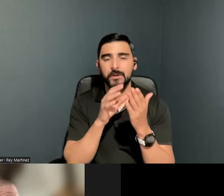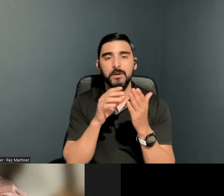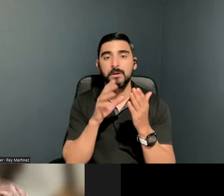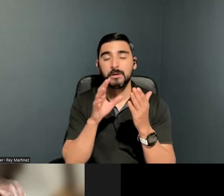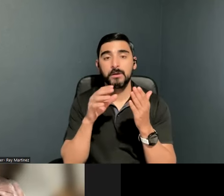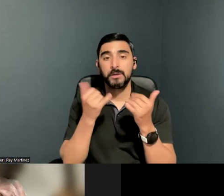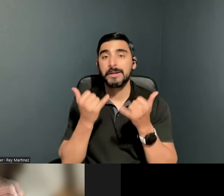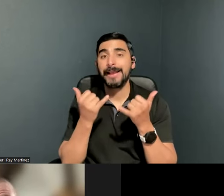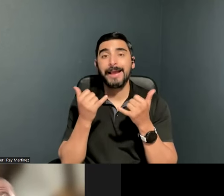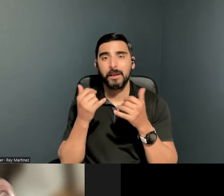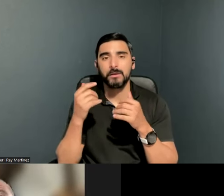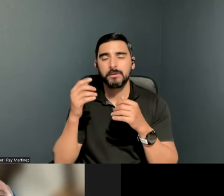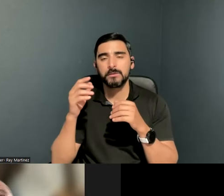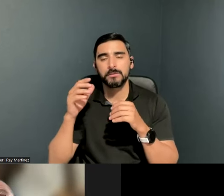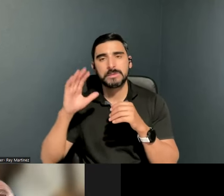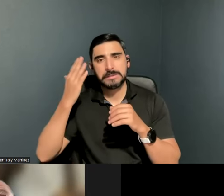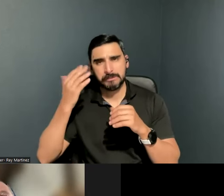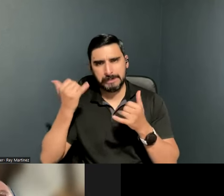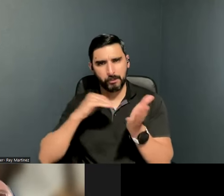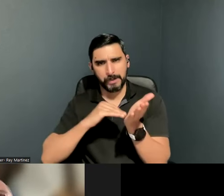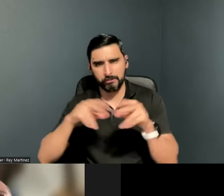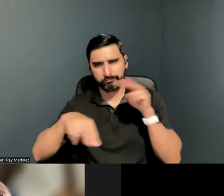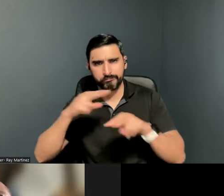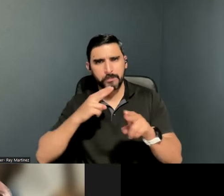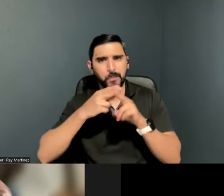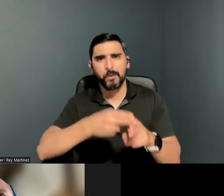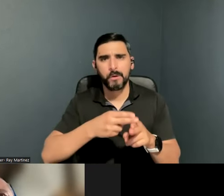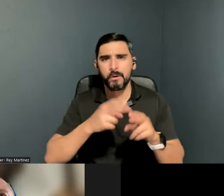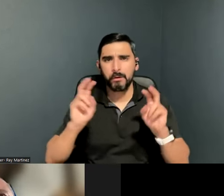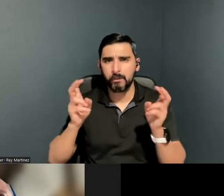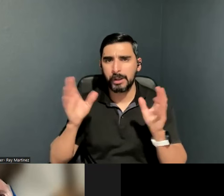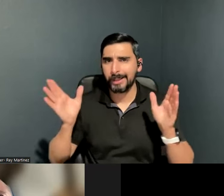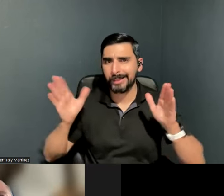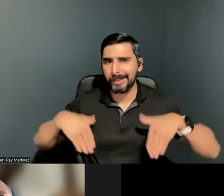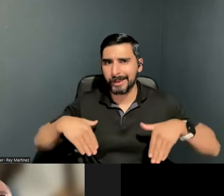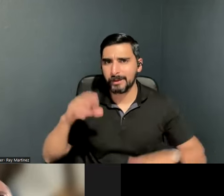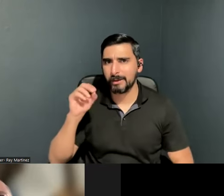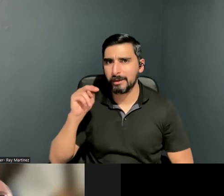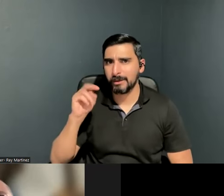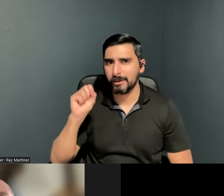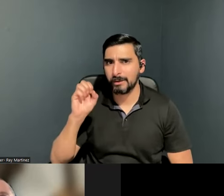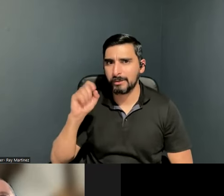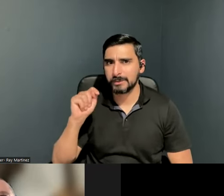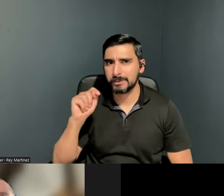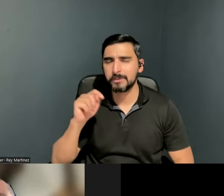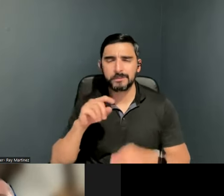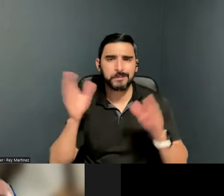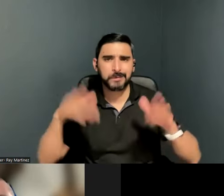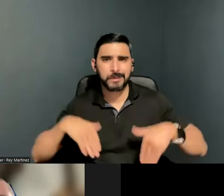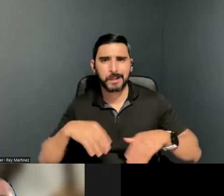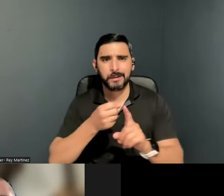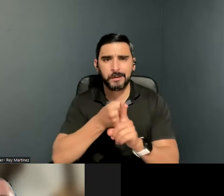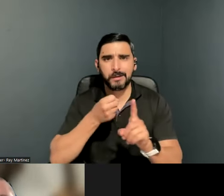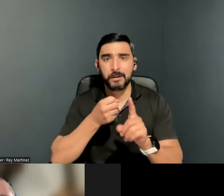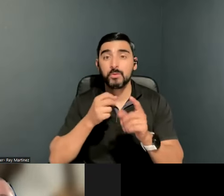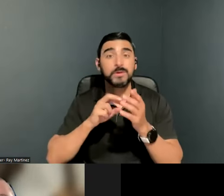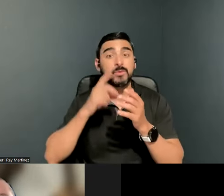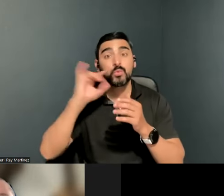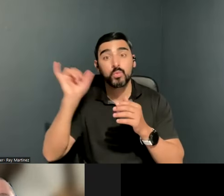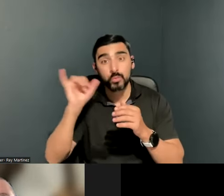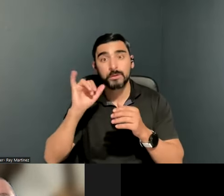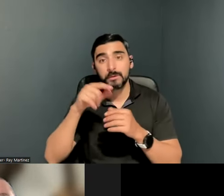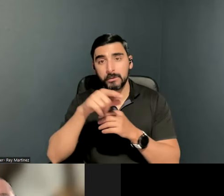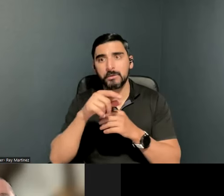is called a late onset event, which is basically like having the injury all over again. And